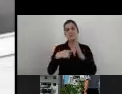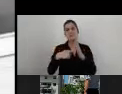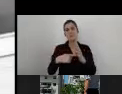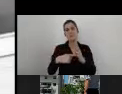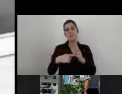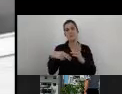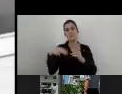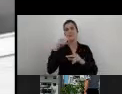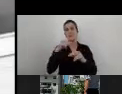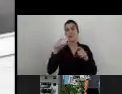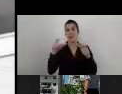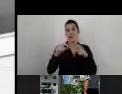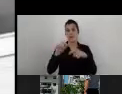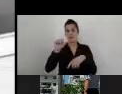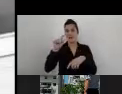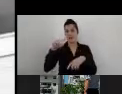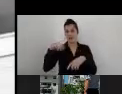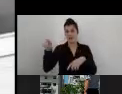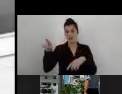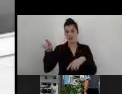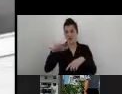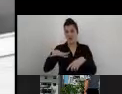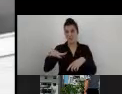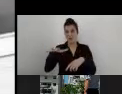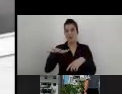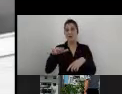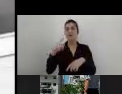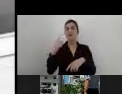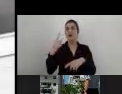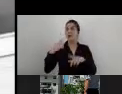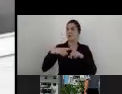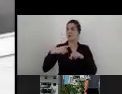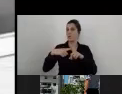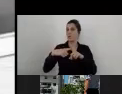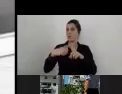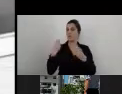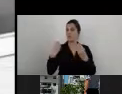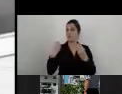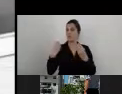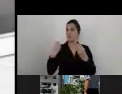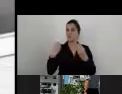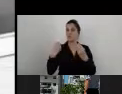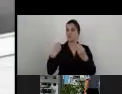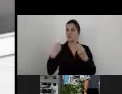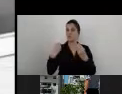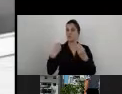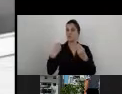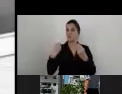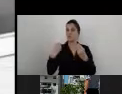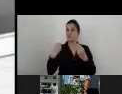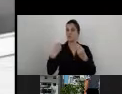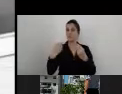the biggest advantages of the A-Check system and I will show it in my next slide about the project